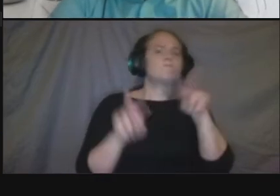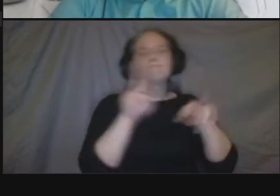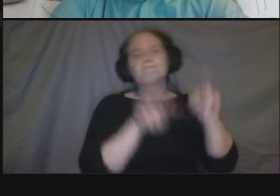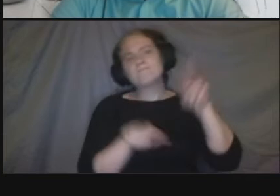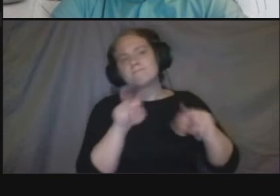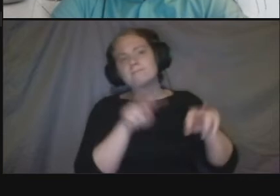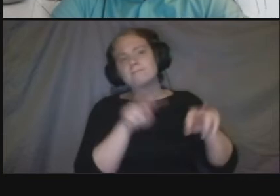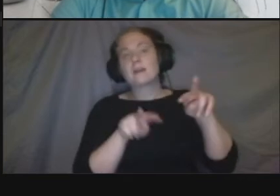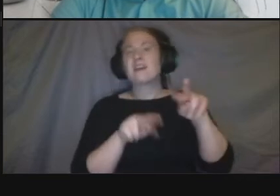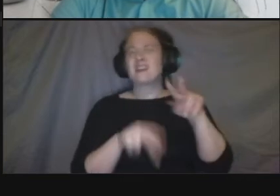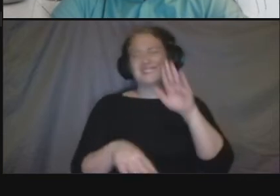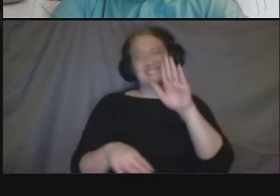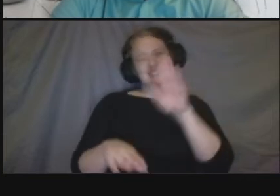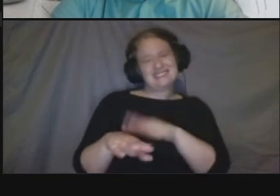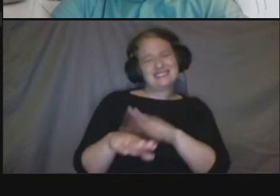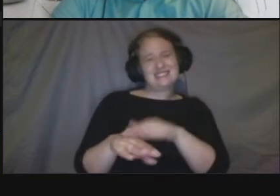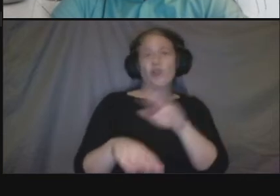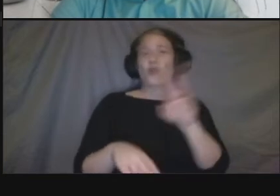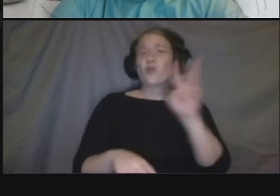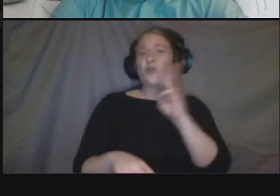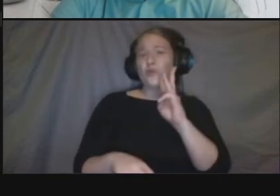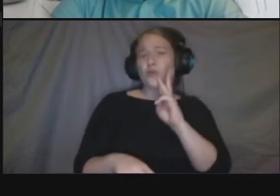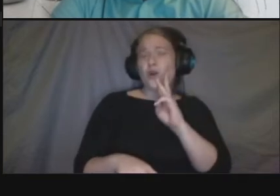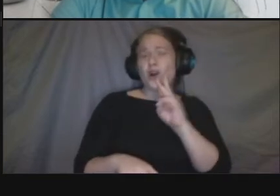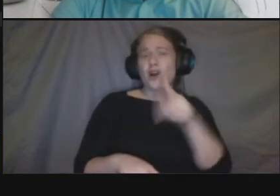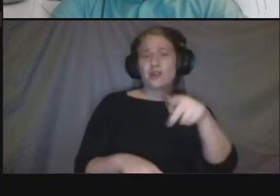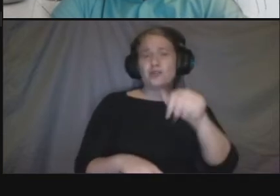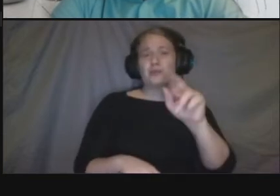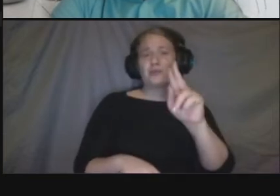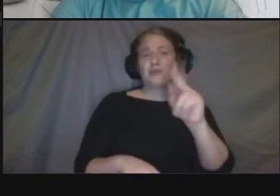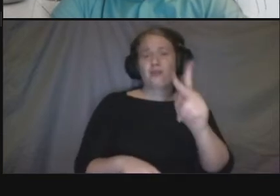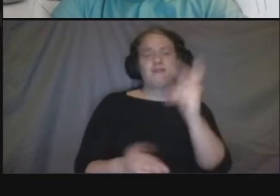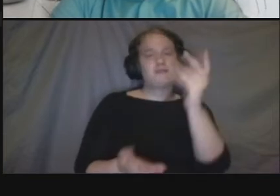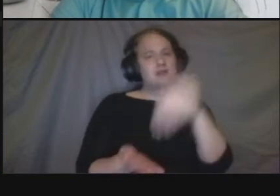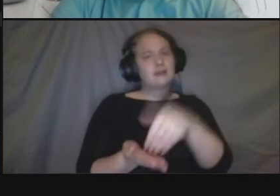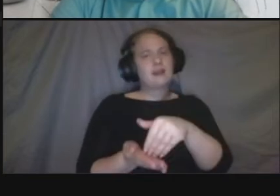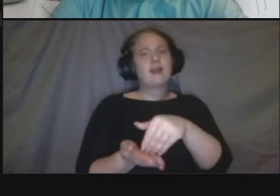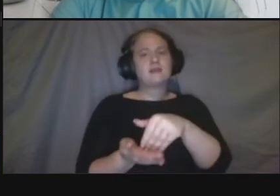to reiterate the the caveats that we shared earlier about um you know we can't put anything